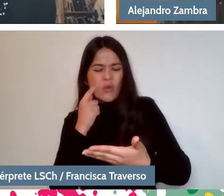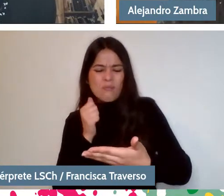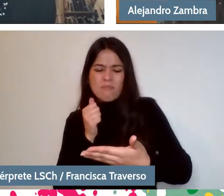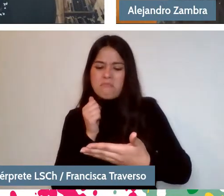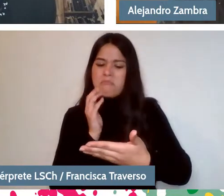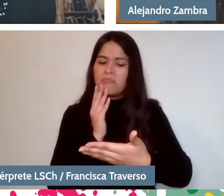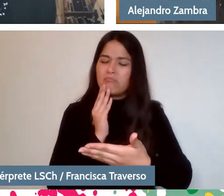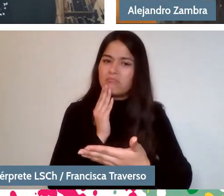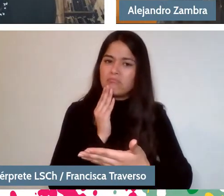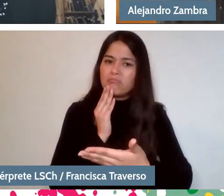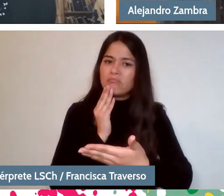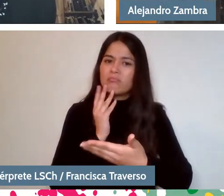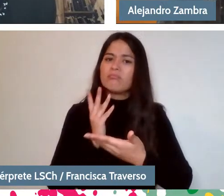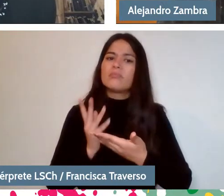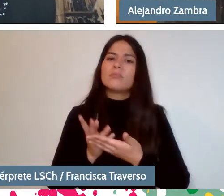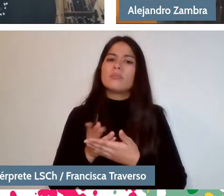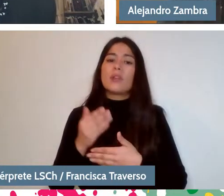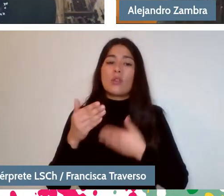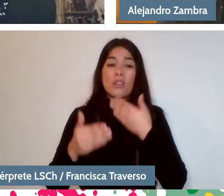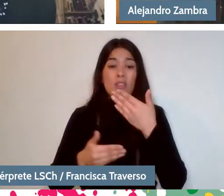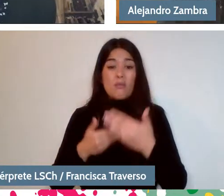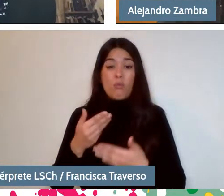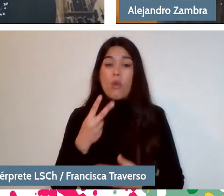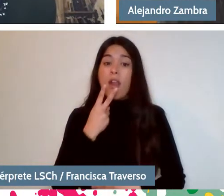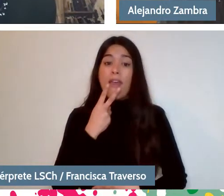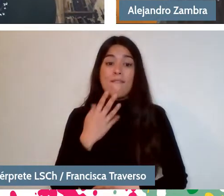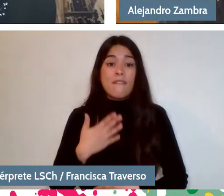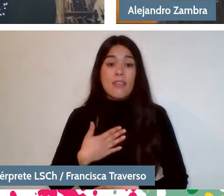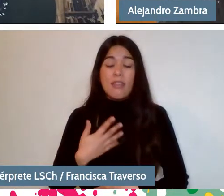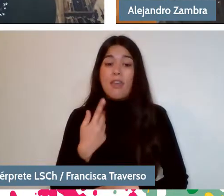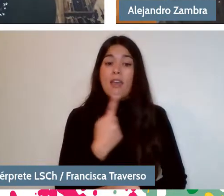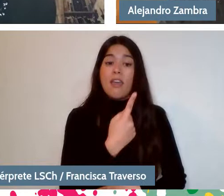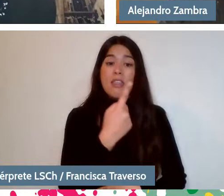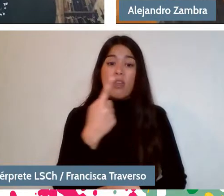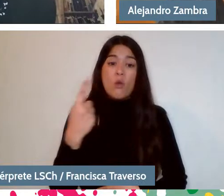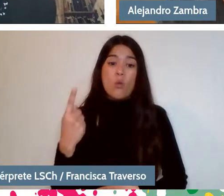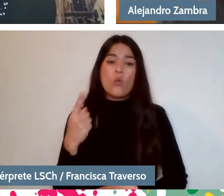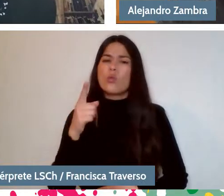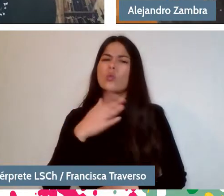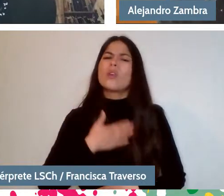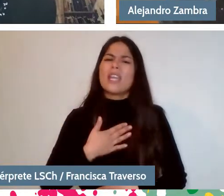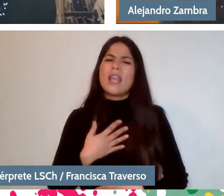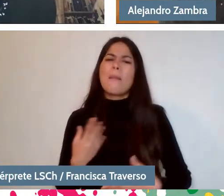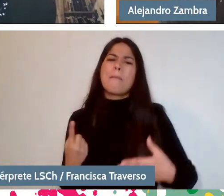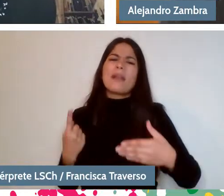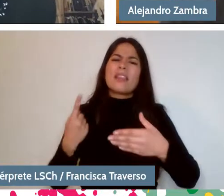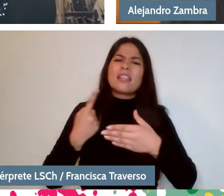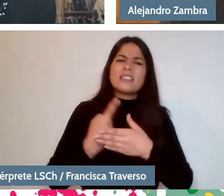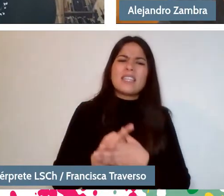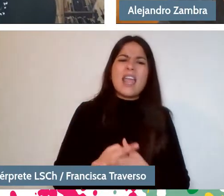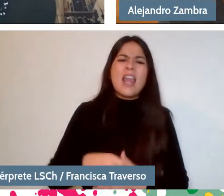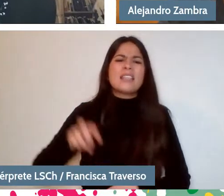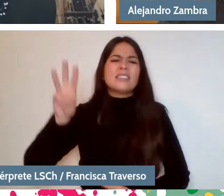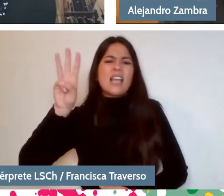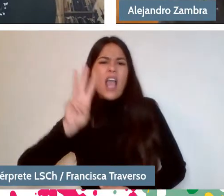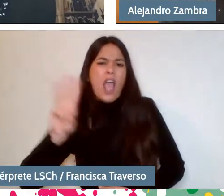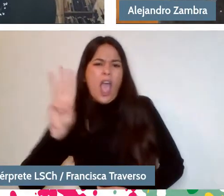but then in each one's life at some point, you wanted to belong or not to the boy scouts, to the church choir,